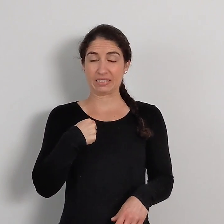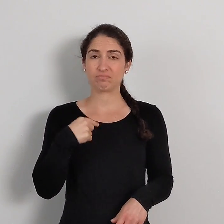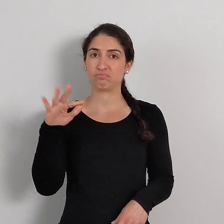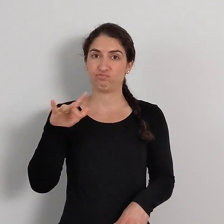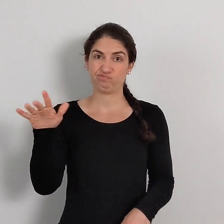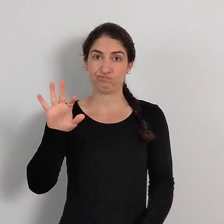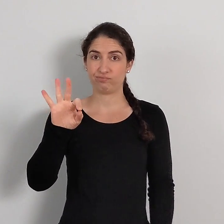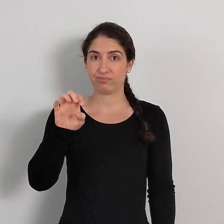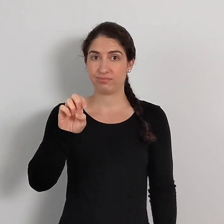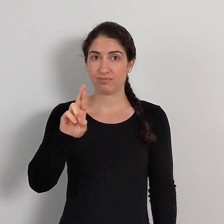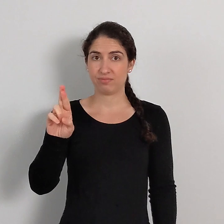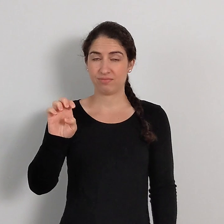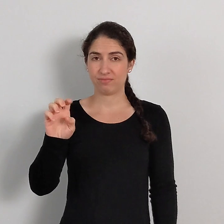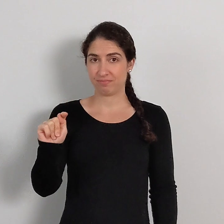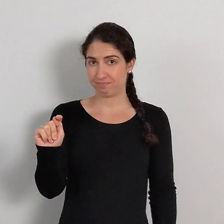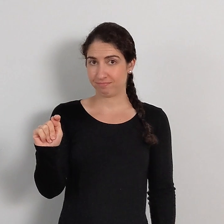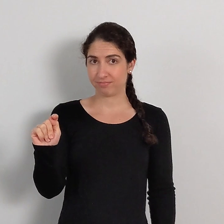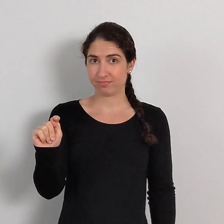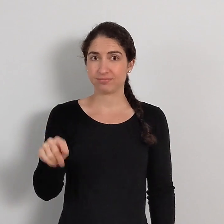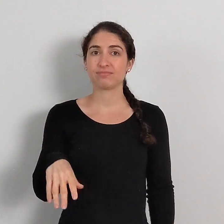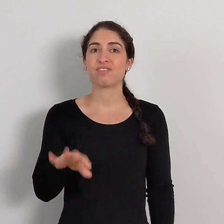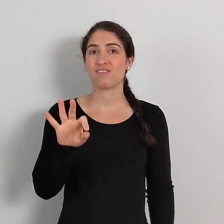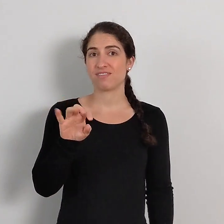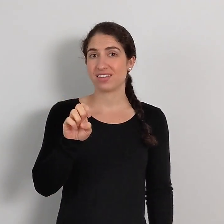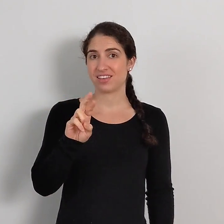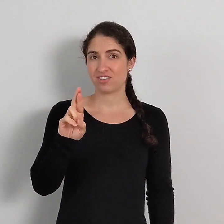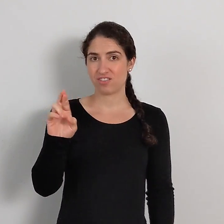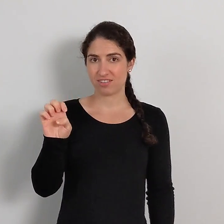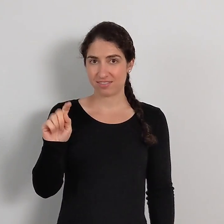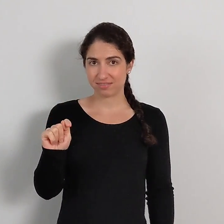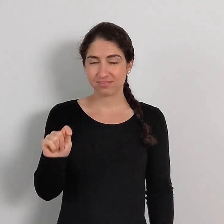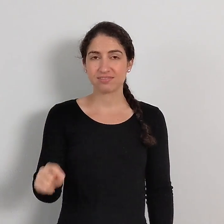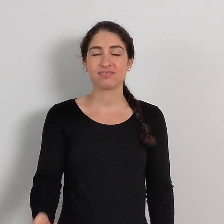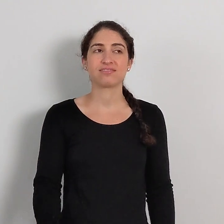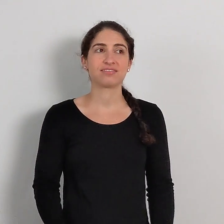I would fingerspell: FERRET. FERRET